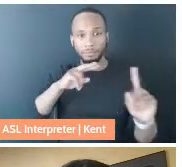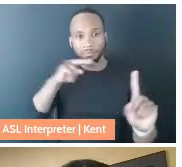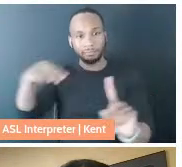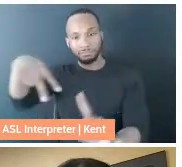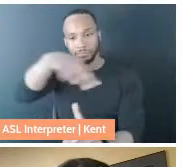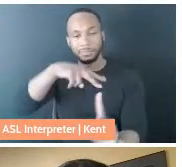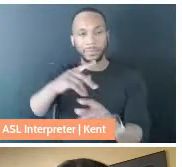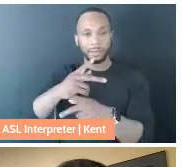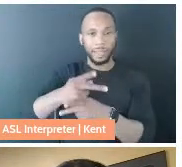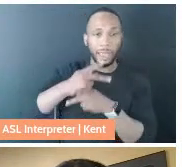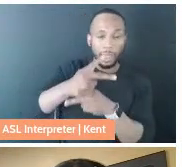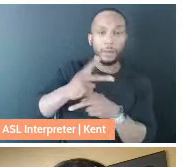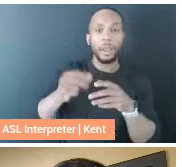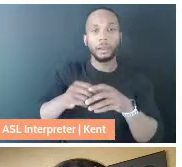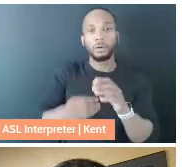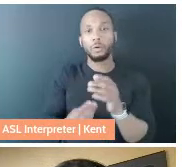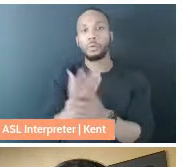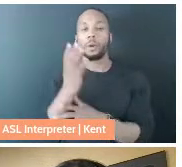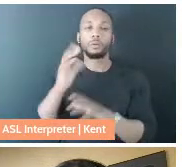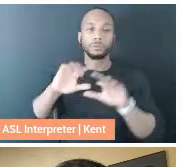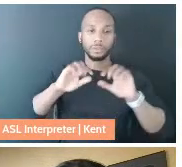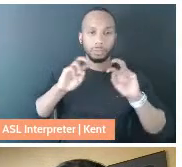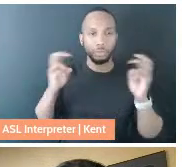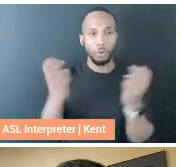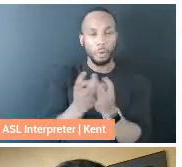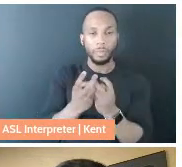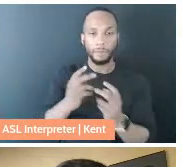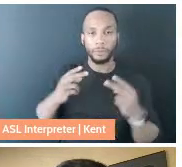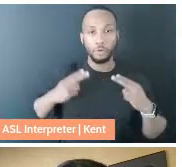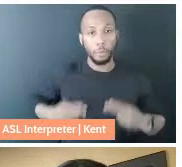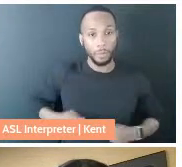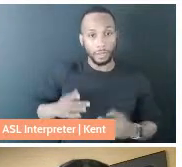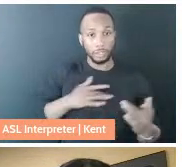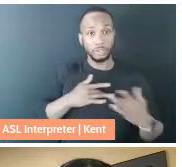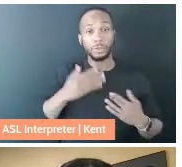this circle of human concerns. So thank you, john, for creating this space for us to do this work.